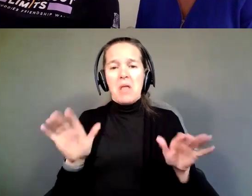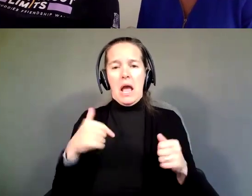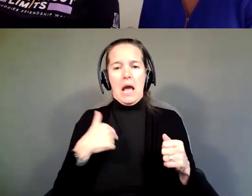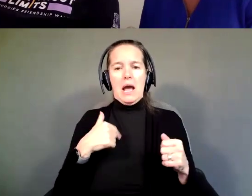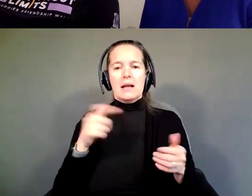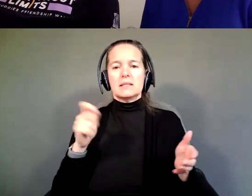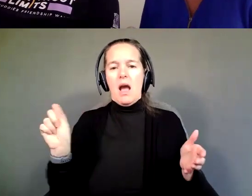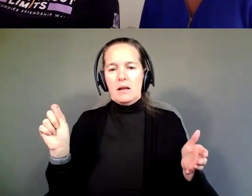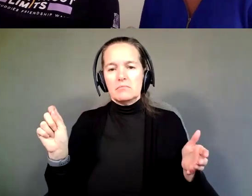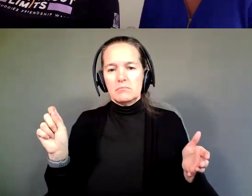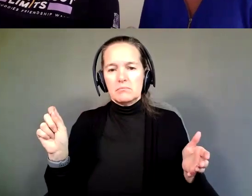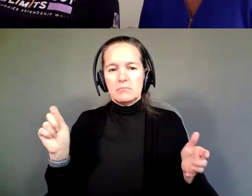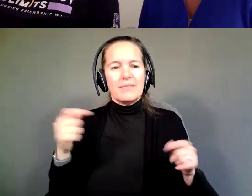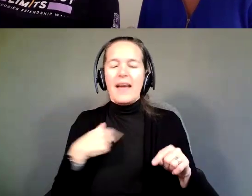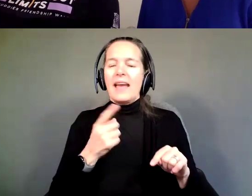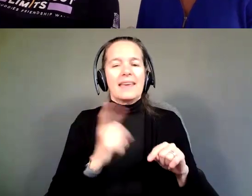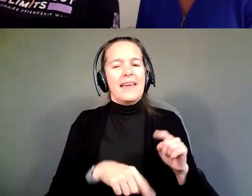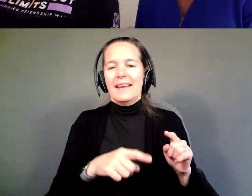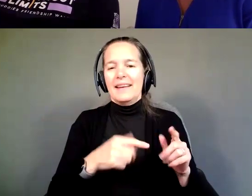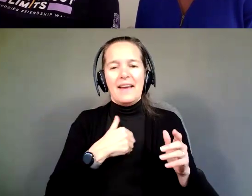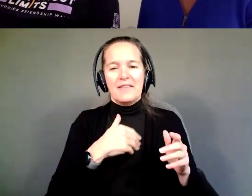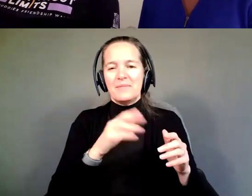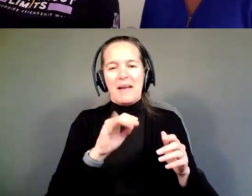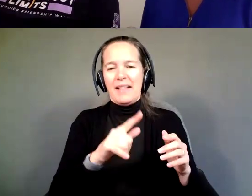I couldn't get Michael to sit through two paragraphs.